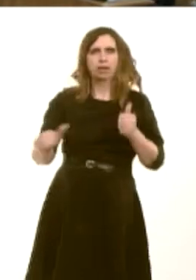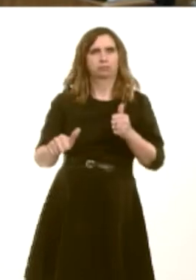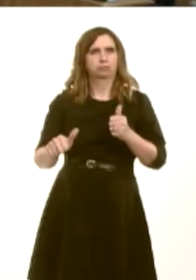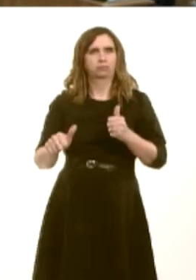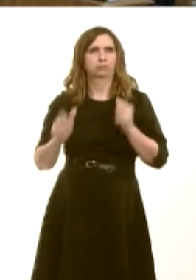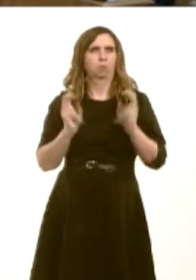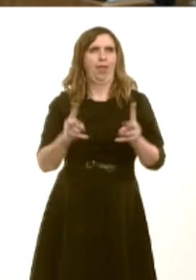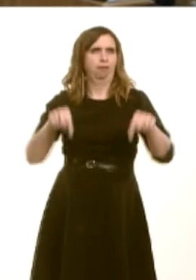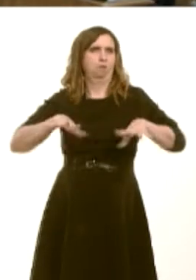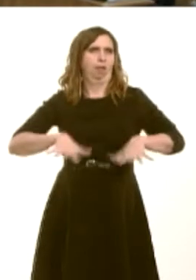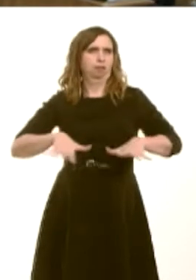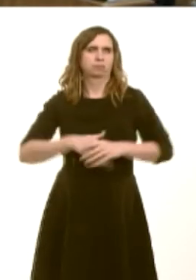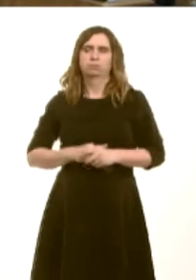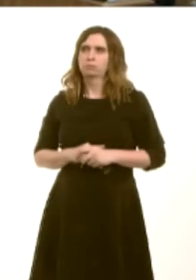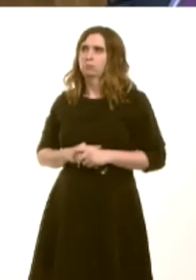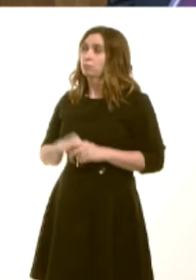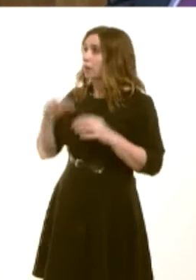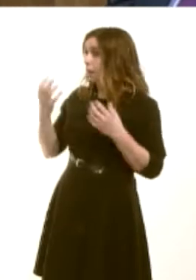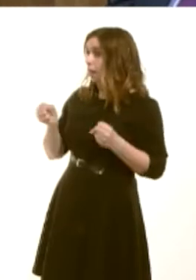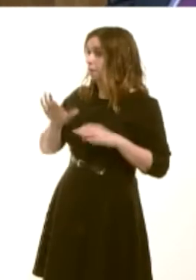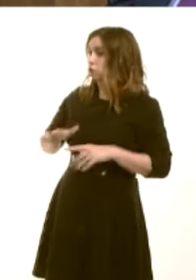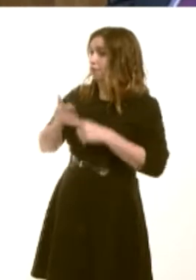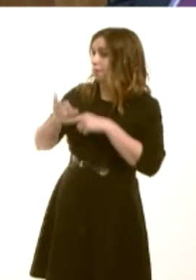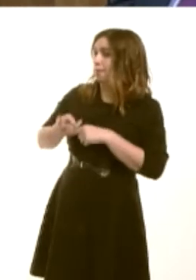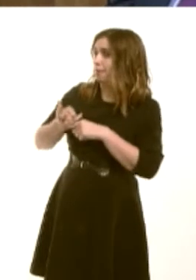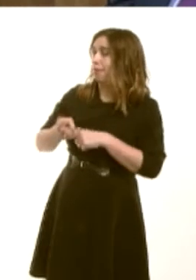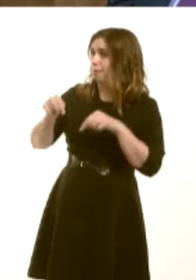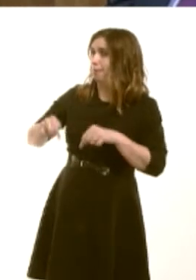Carwyn Jones: We already have childcare provision, of course, that we have taken forward, but